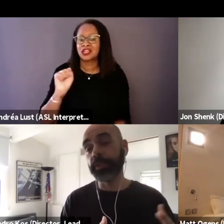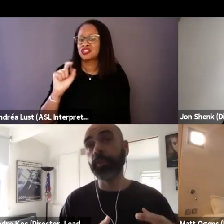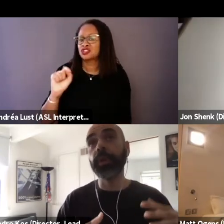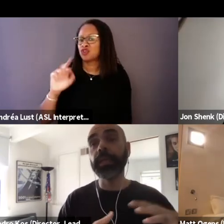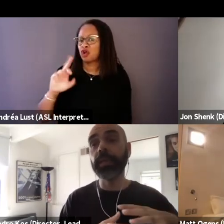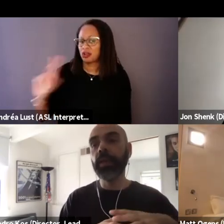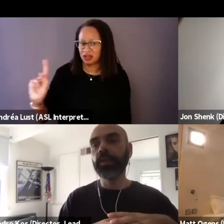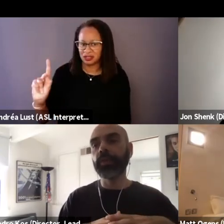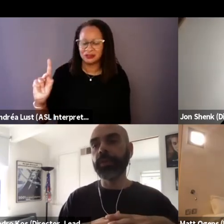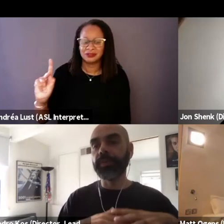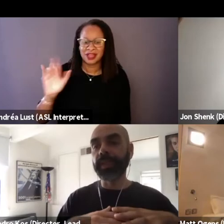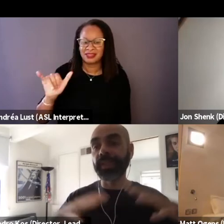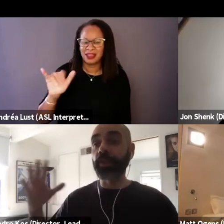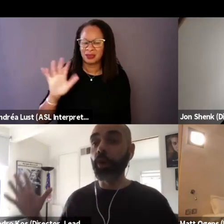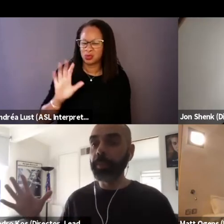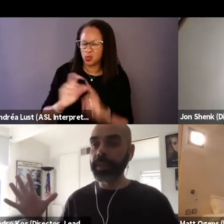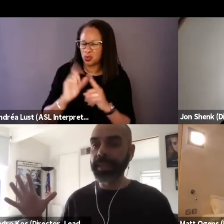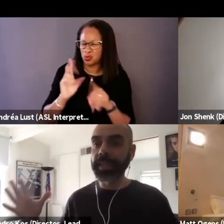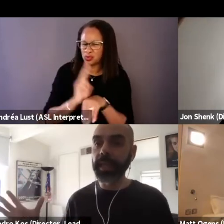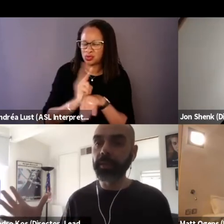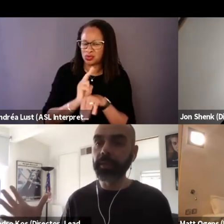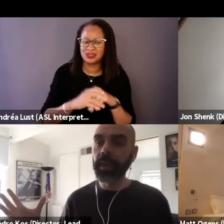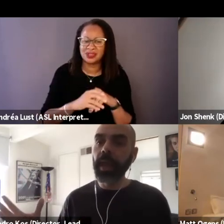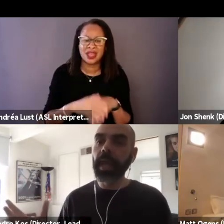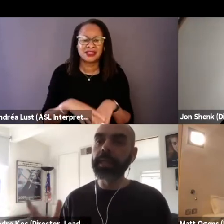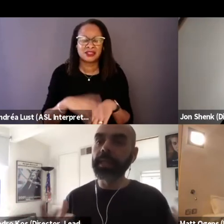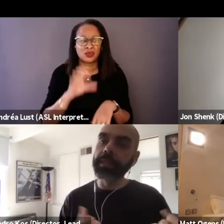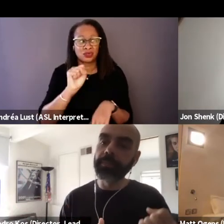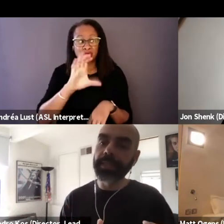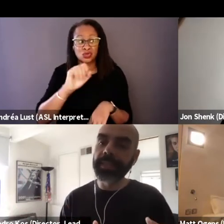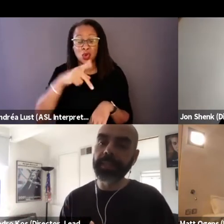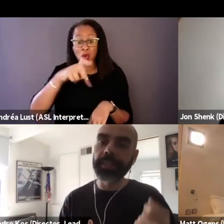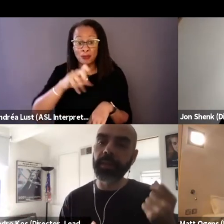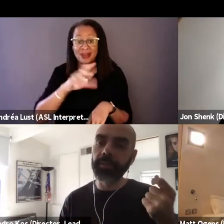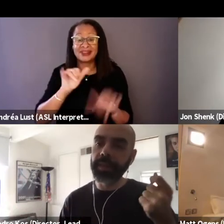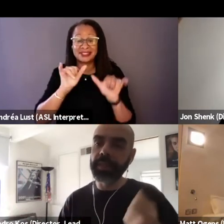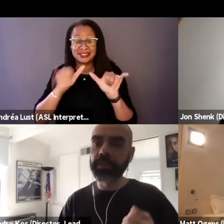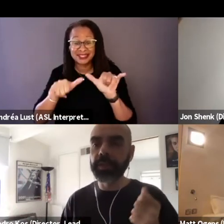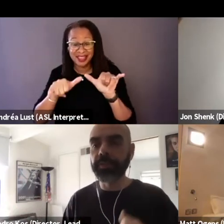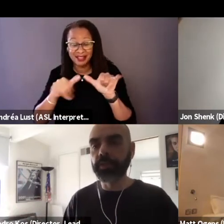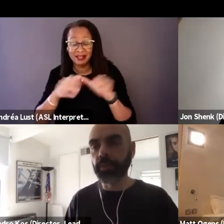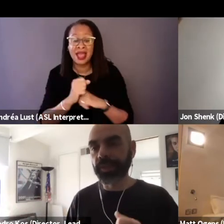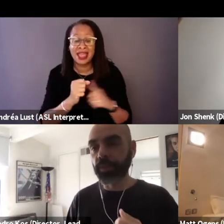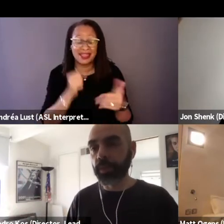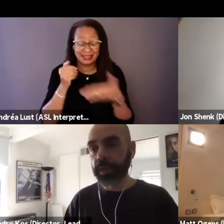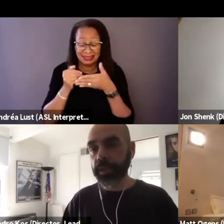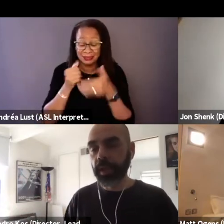between sort of the scope and the scale and the intimacies of each individual story.